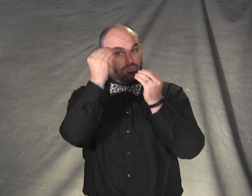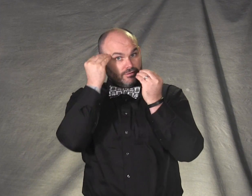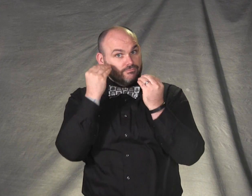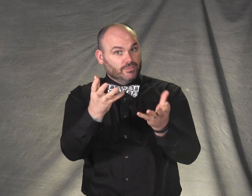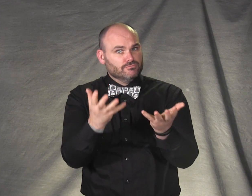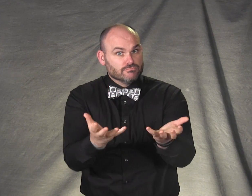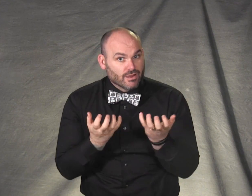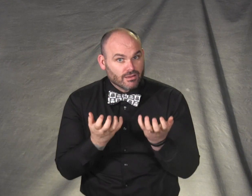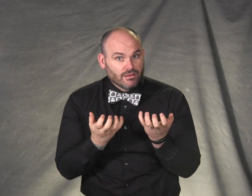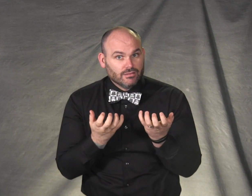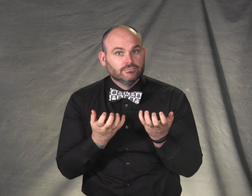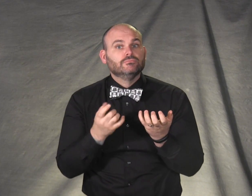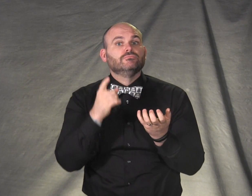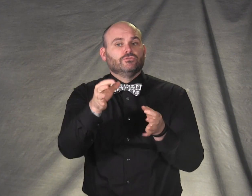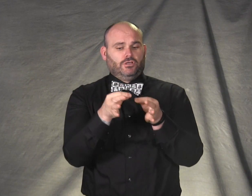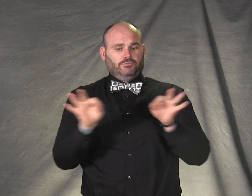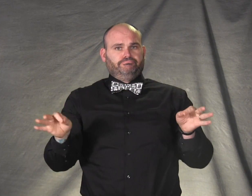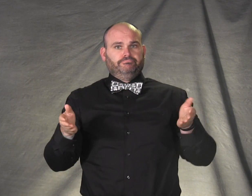For more on the State of Minnesota Career Fair